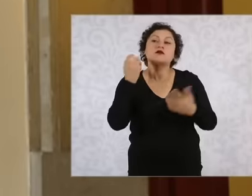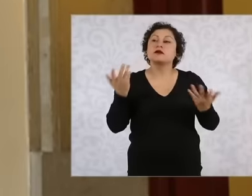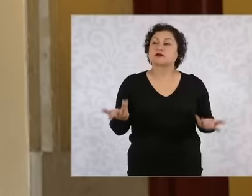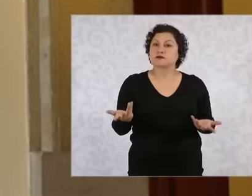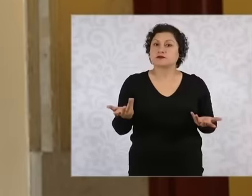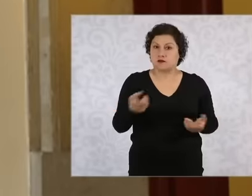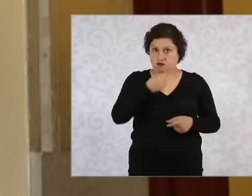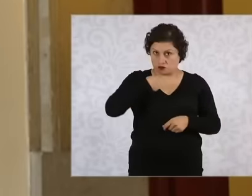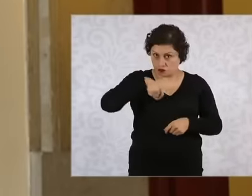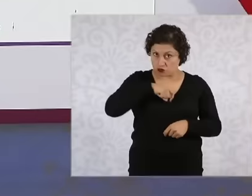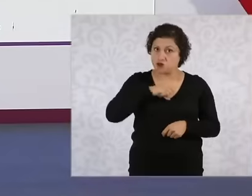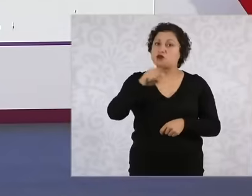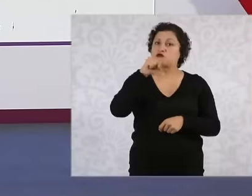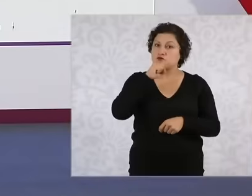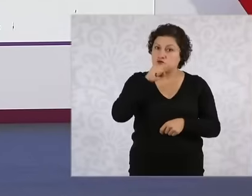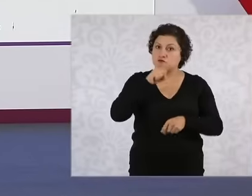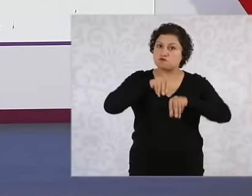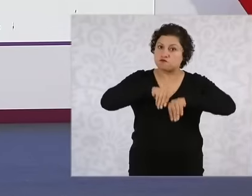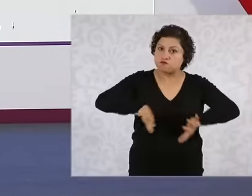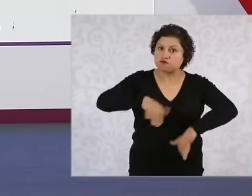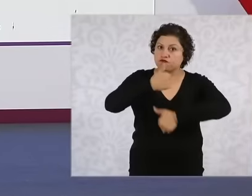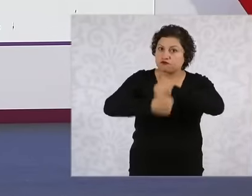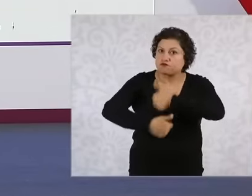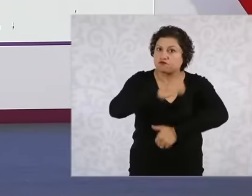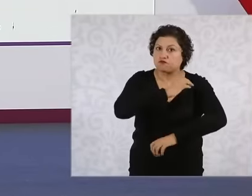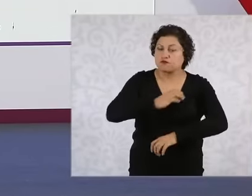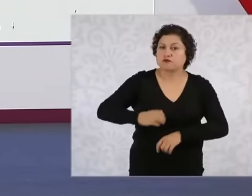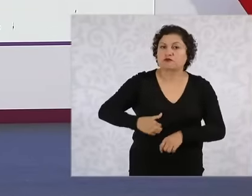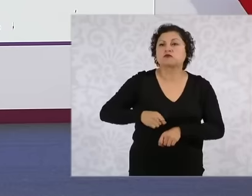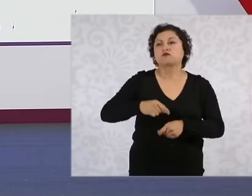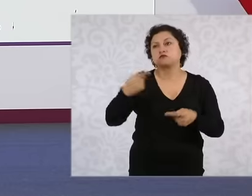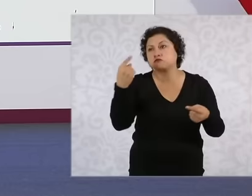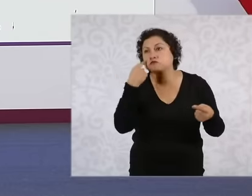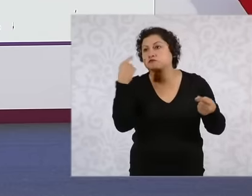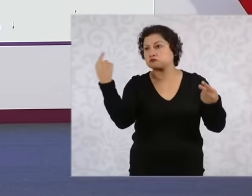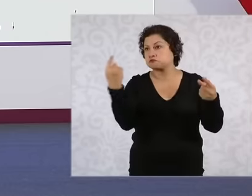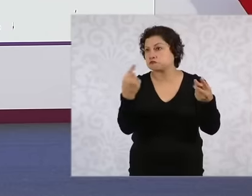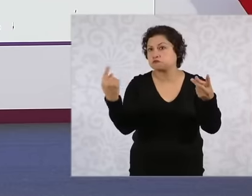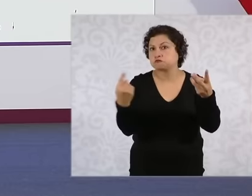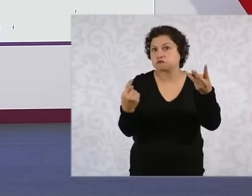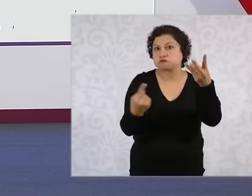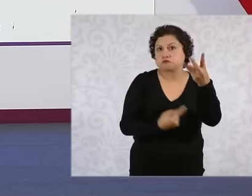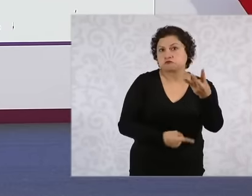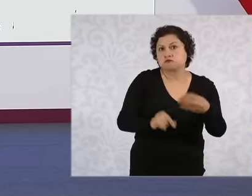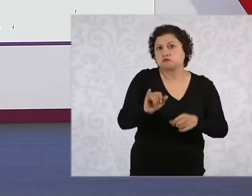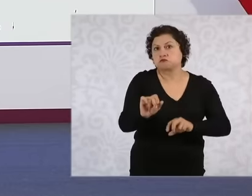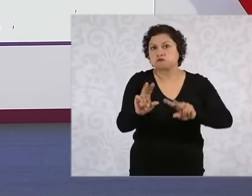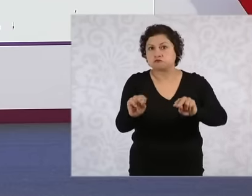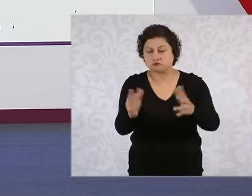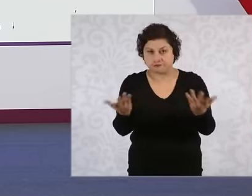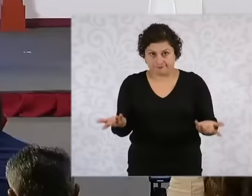of the judiciary and the other reforms. On June 2, we won with this difference in